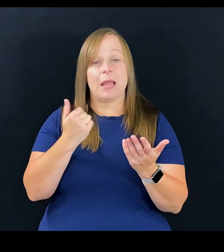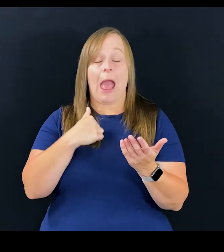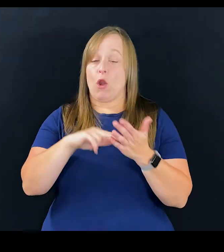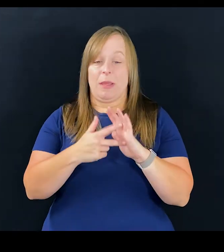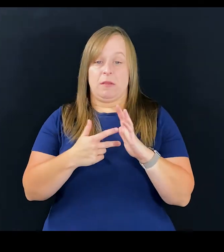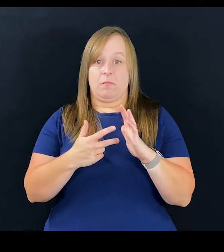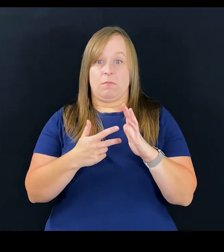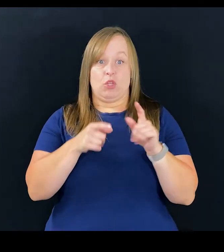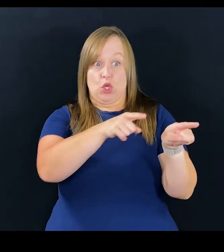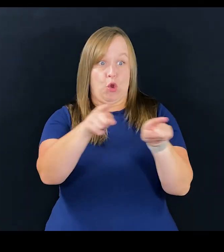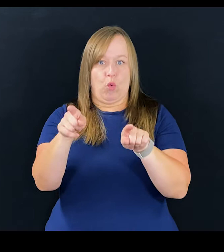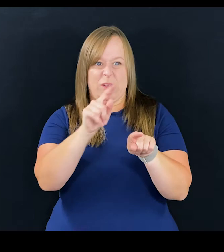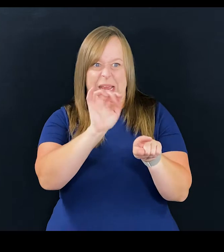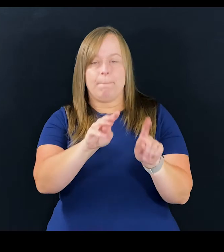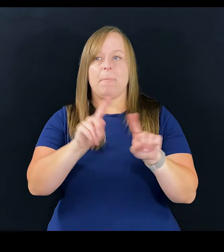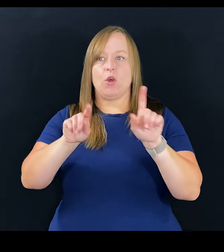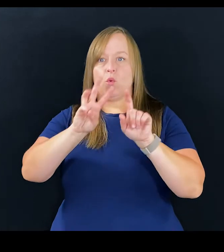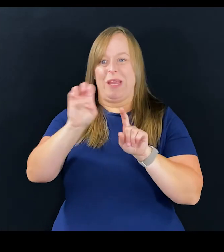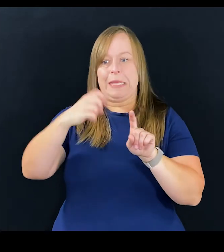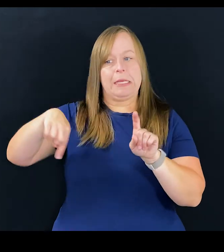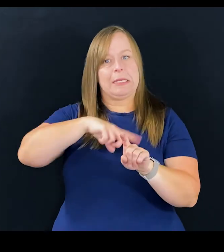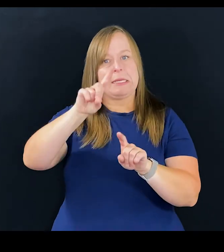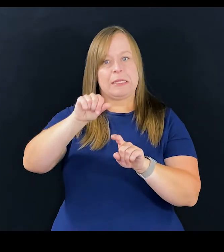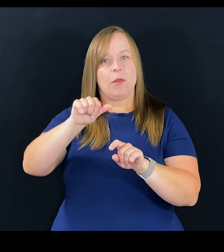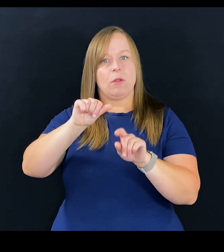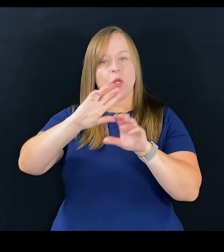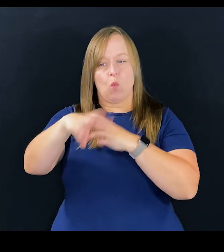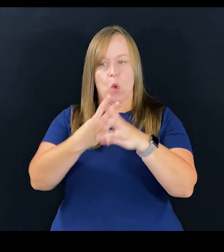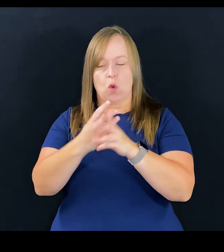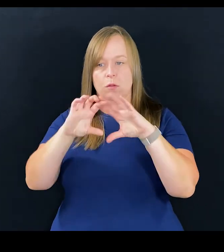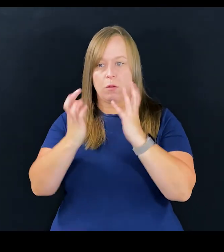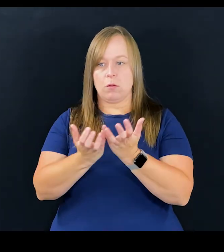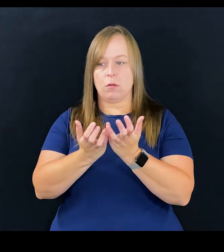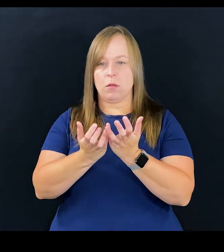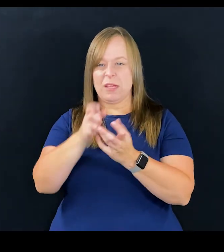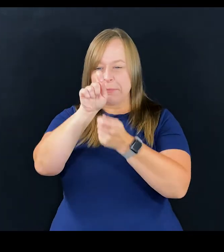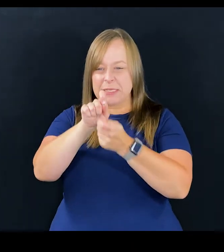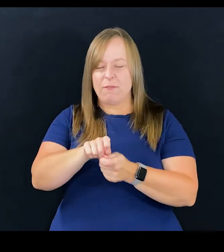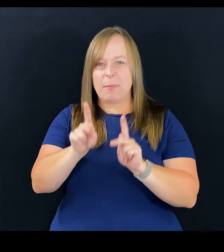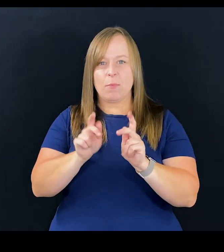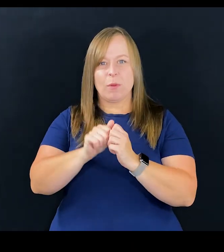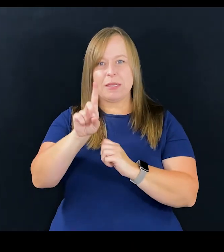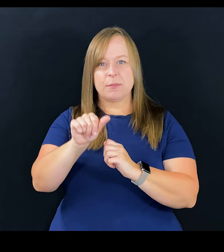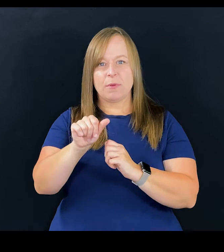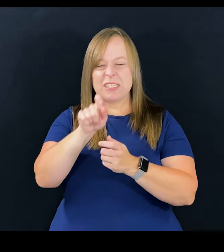and I don't mean you at all, Tim, but sometimes we in the disability world forget that there are specific people with disabilities that need